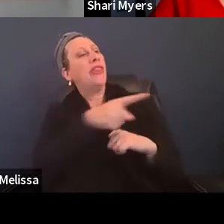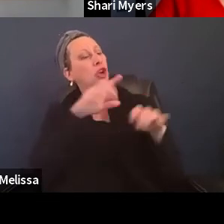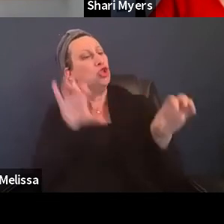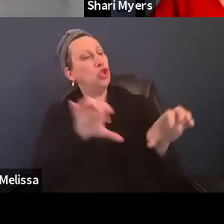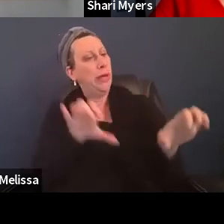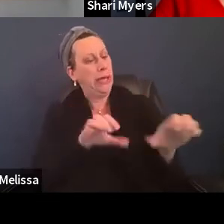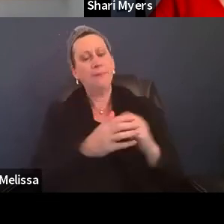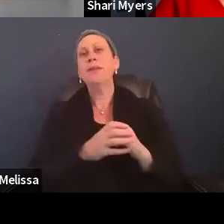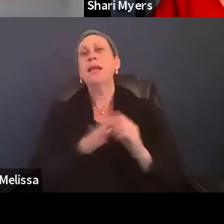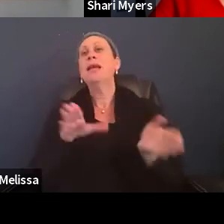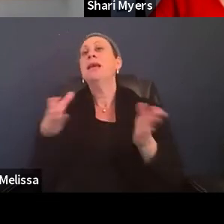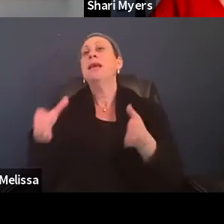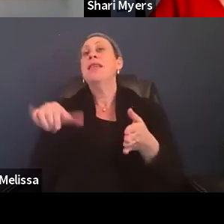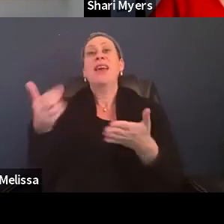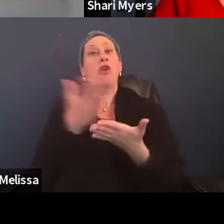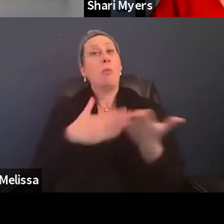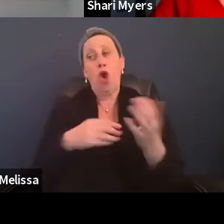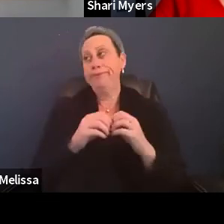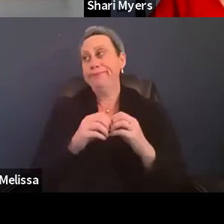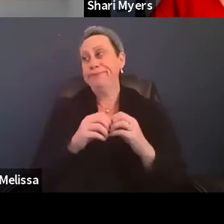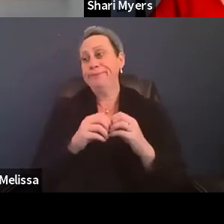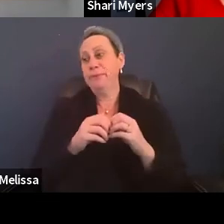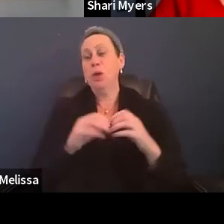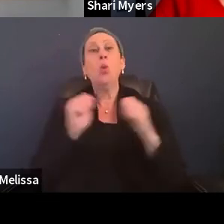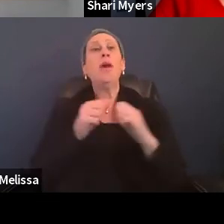The other piece of it is with the shelter workers